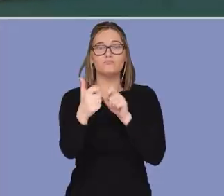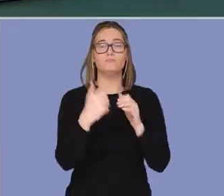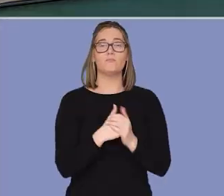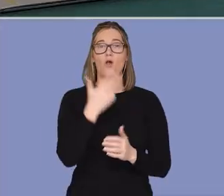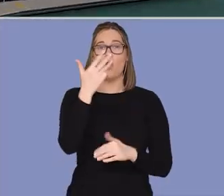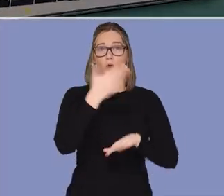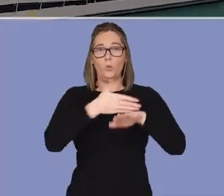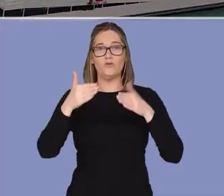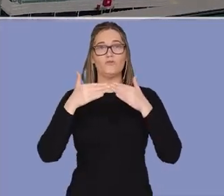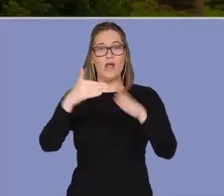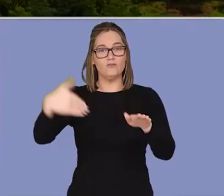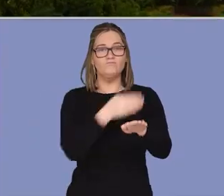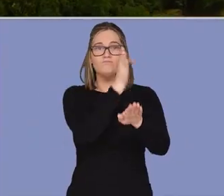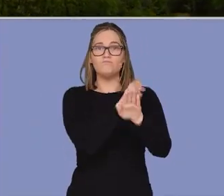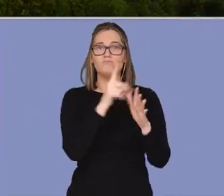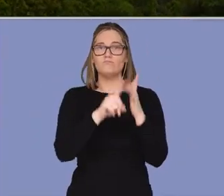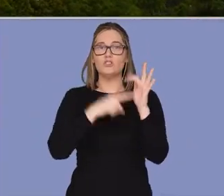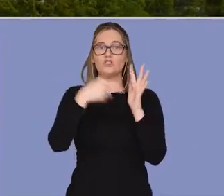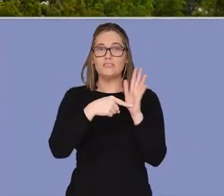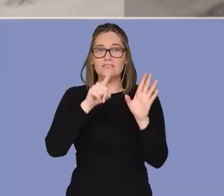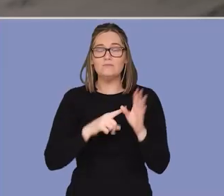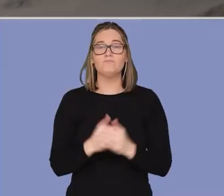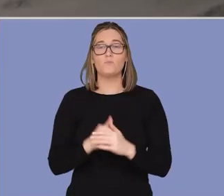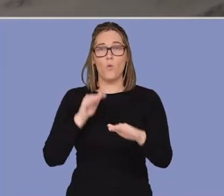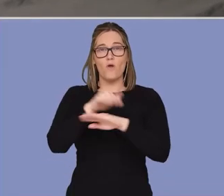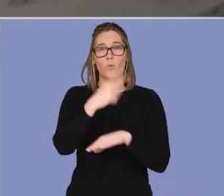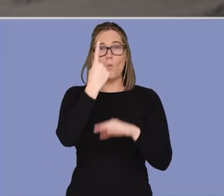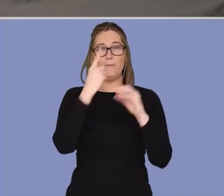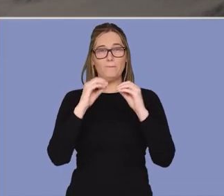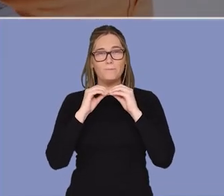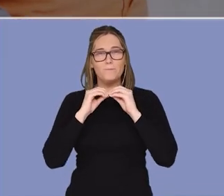new boat ramps, pontoons and jetties. We're investing more than 1 billion to